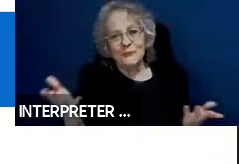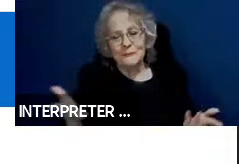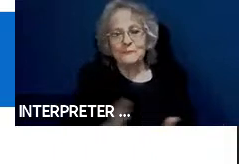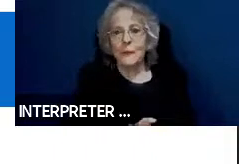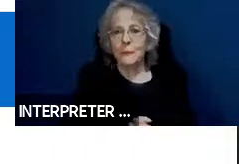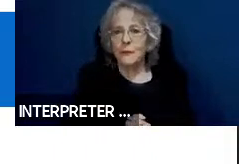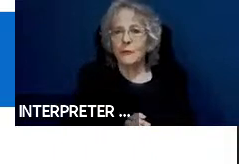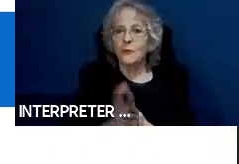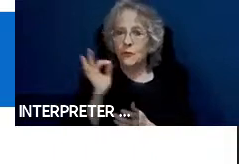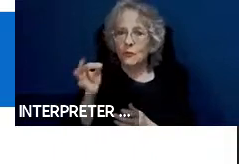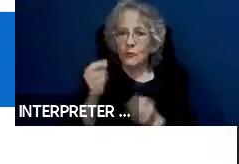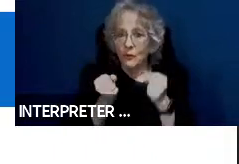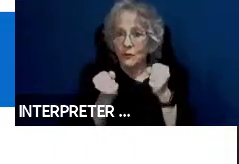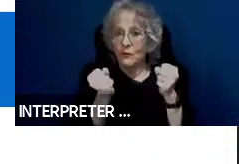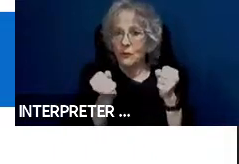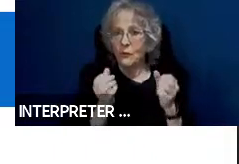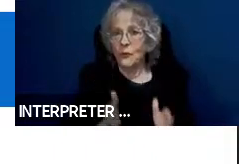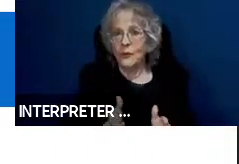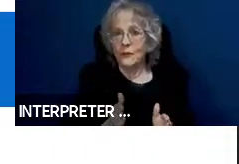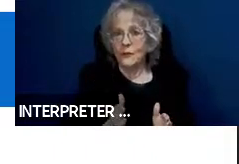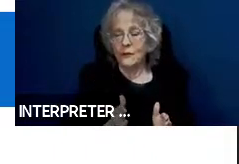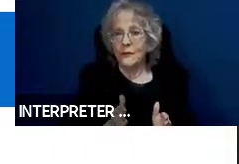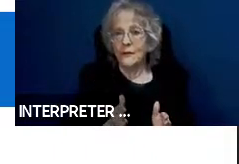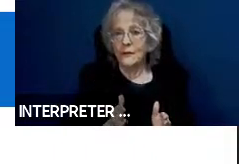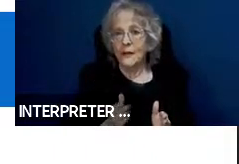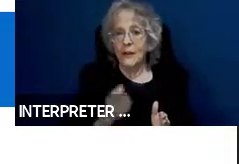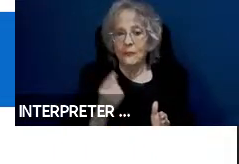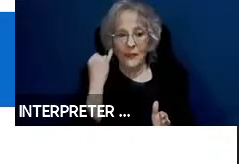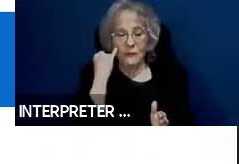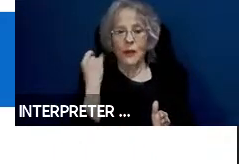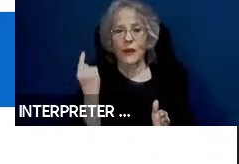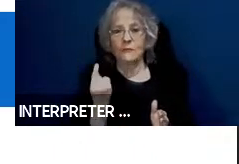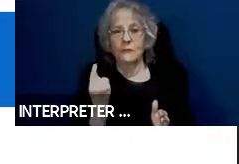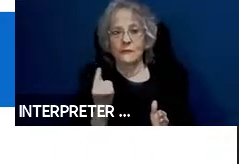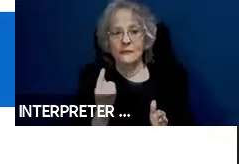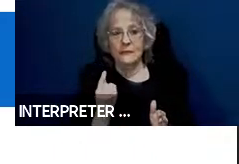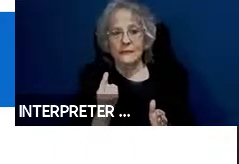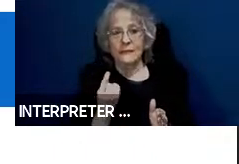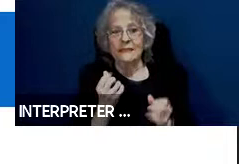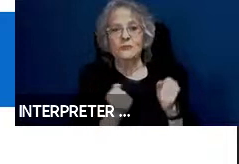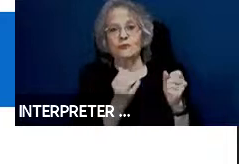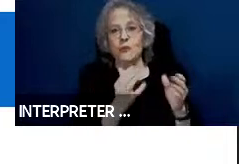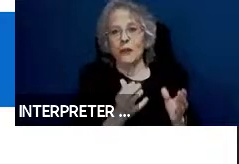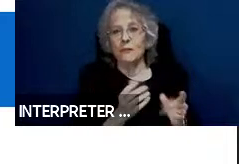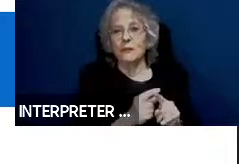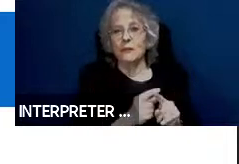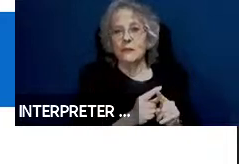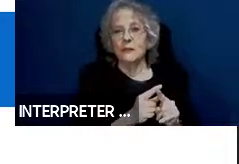And again here we mean the agent that is driving to point out the passenger crowded or confusing